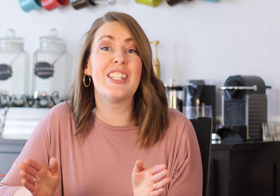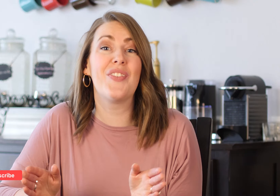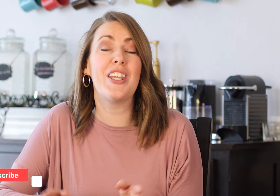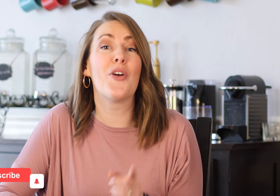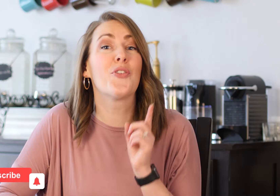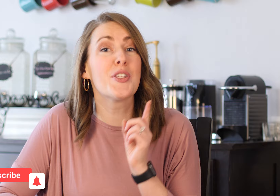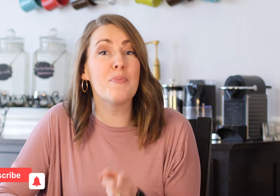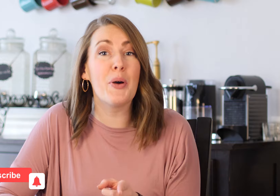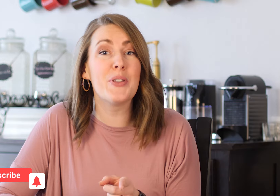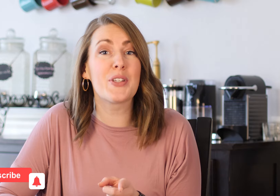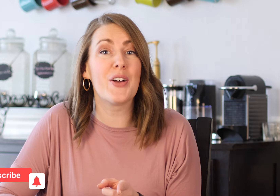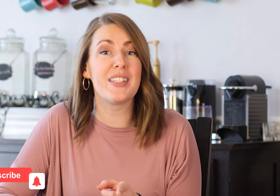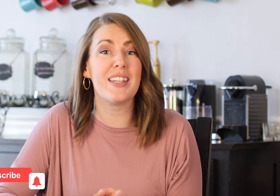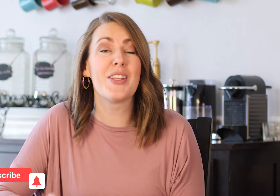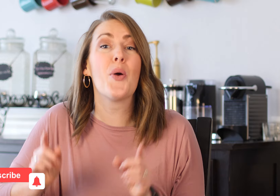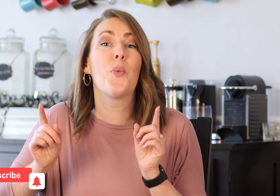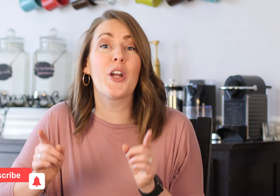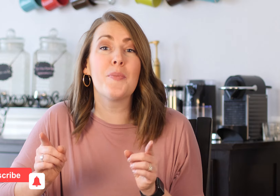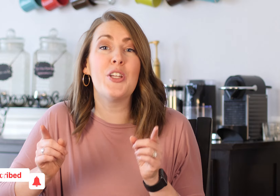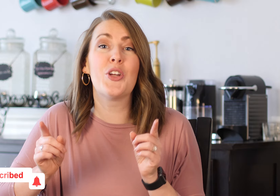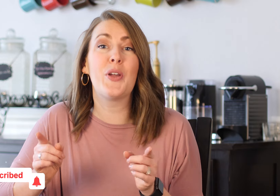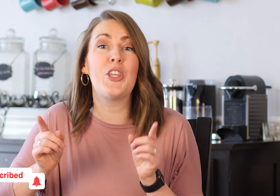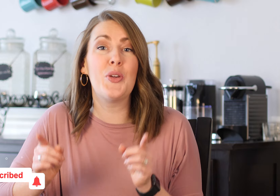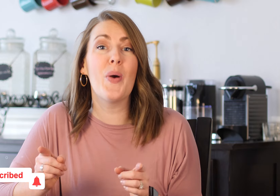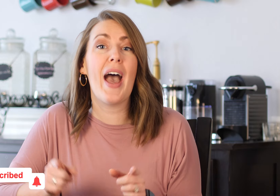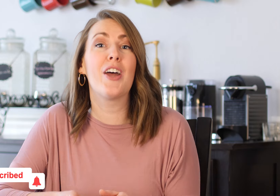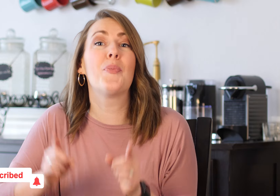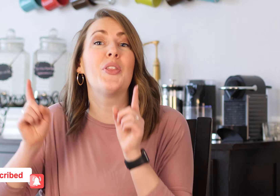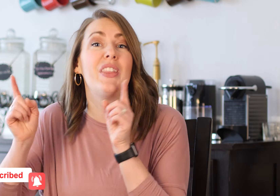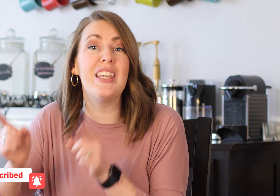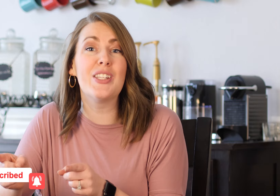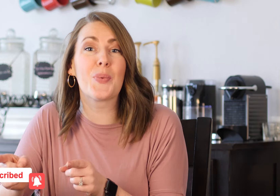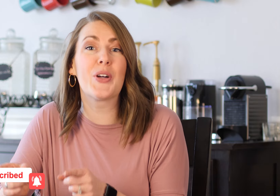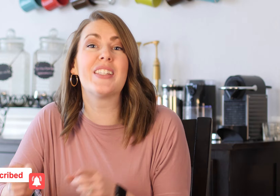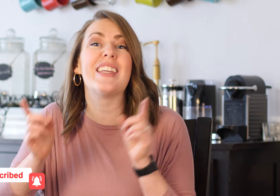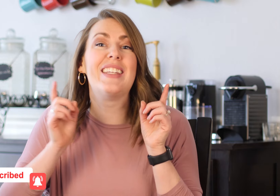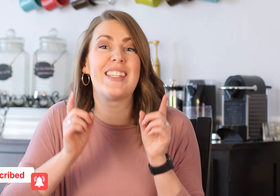this video for some bonus content. We're going to be showing you how to put these words into